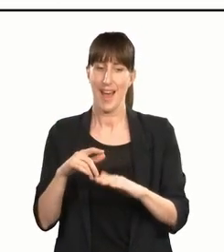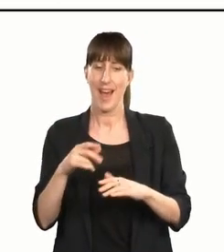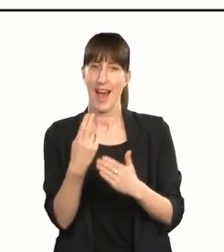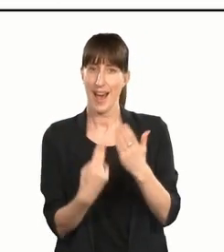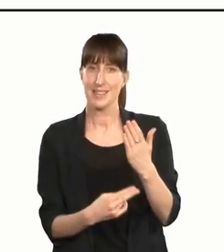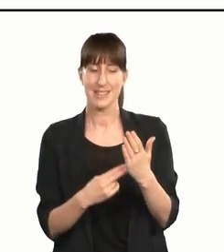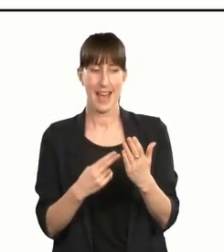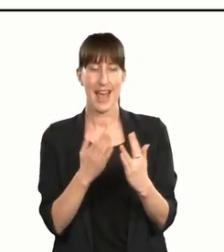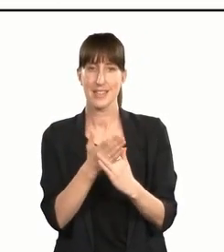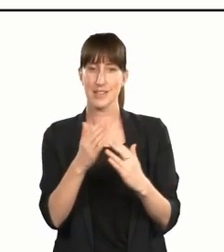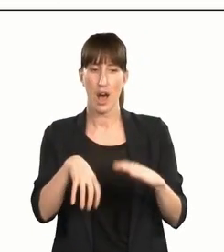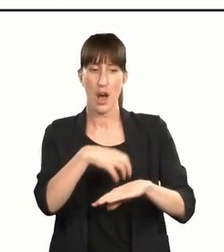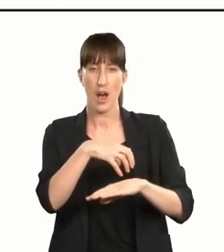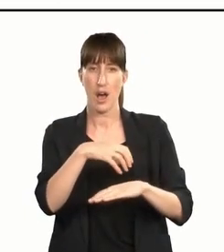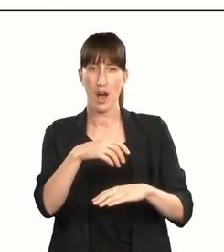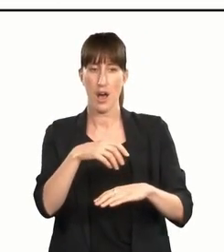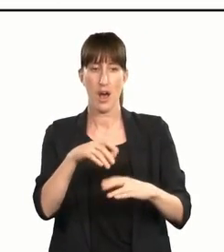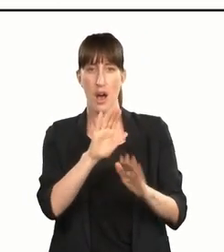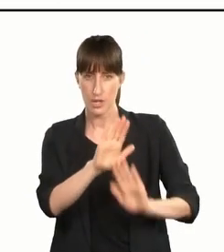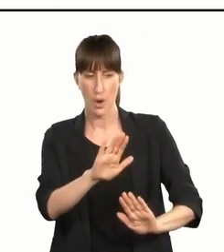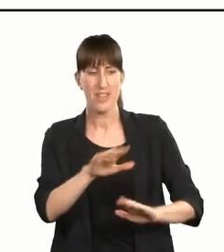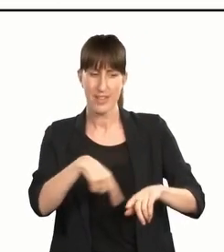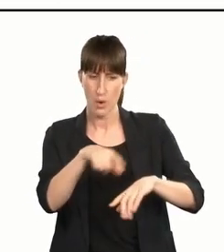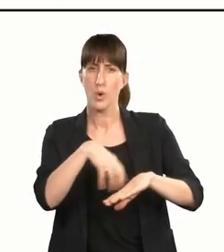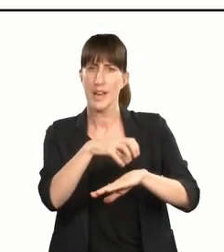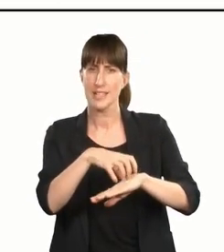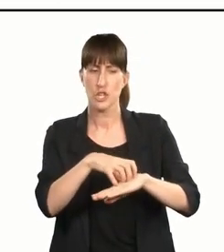'such as Arts Access Aotearoa that are at the forefront of kindness